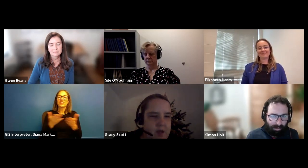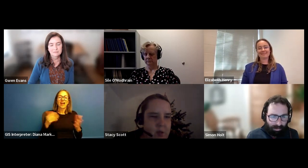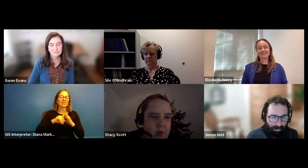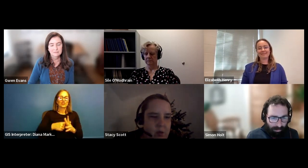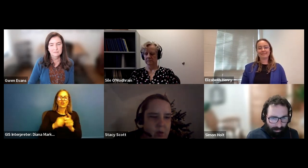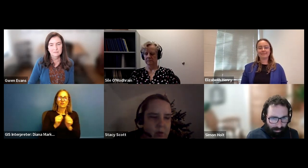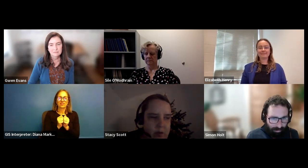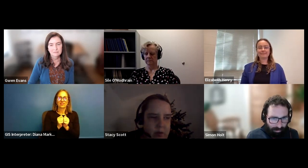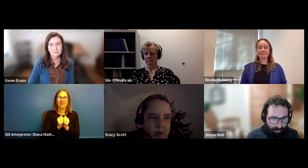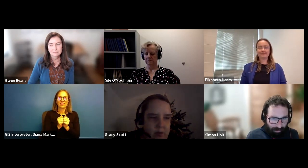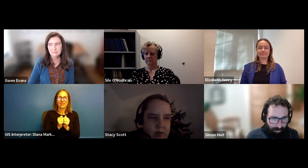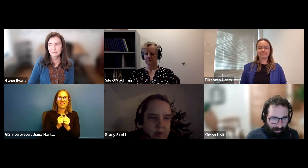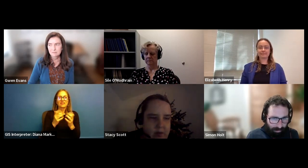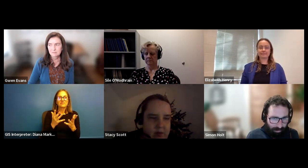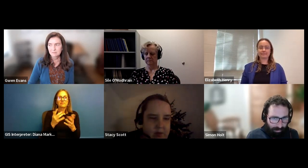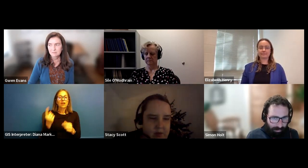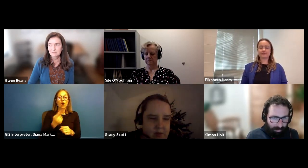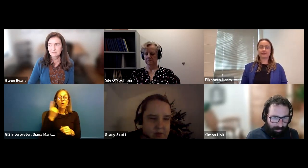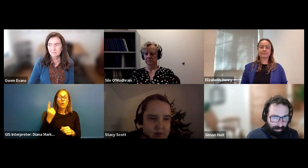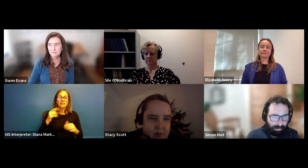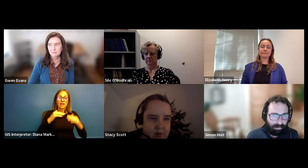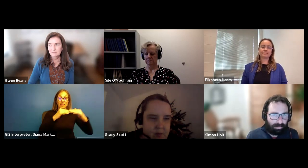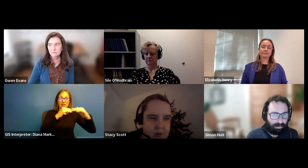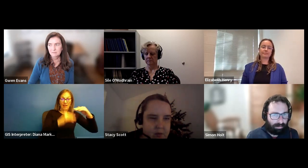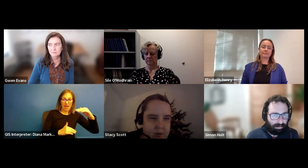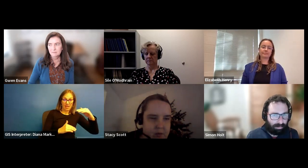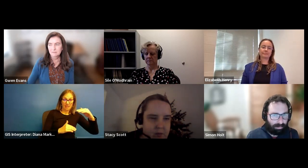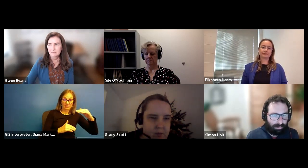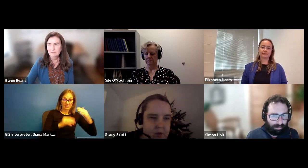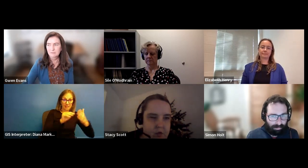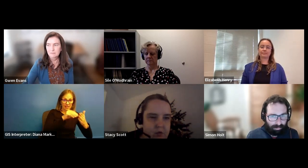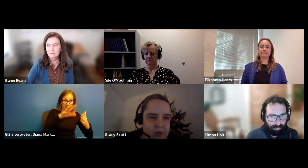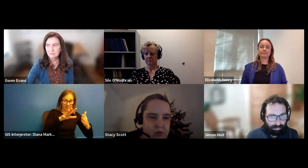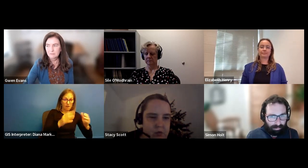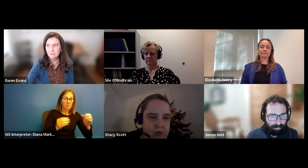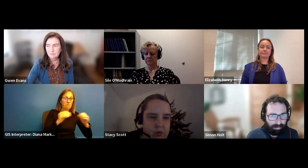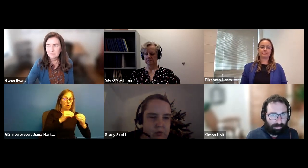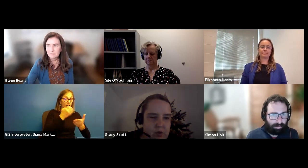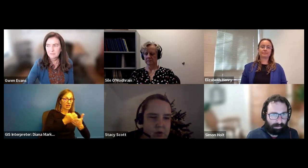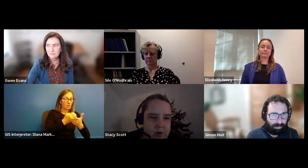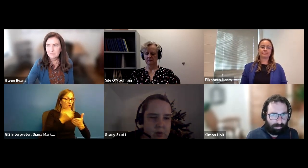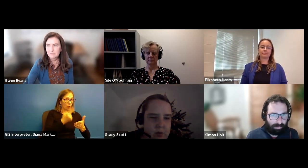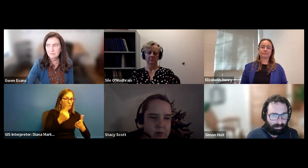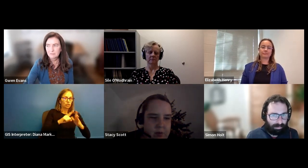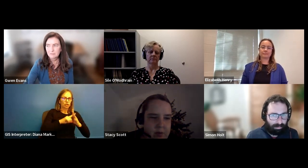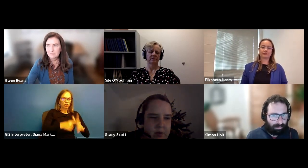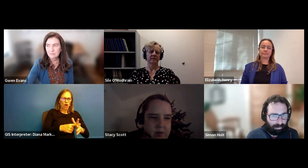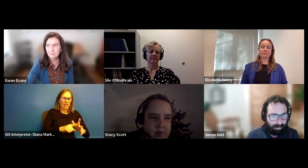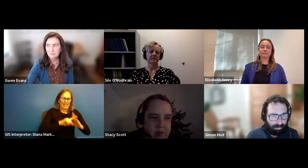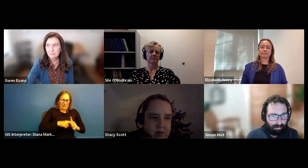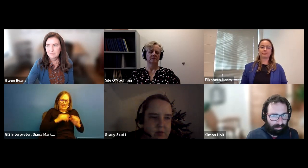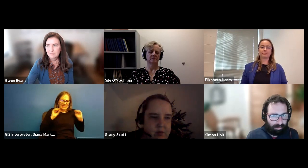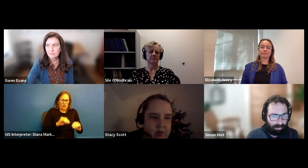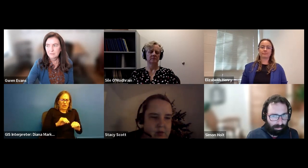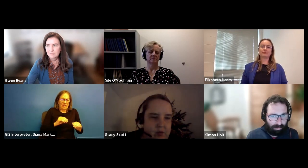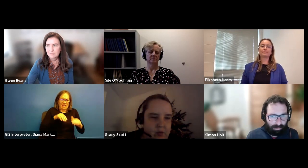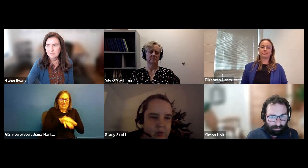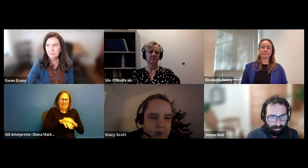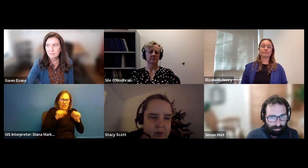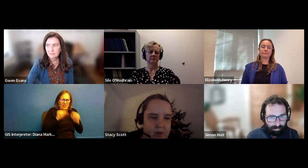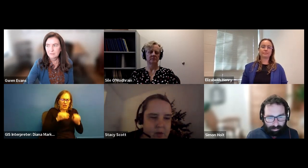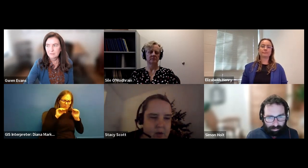Stacy Scott: it will always be less expensive and more economical to to start by putting accessibility features into your content,